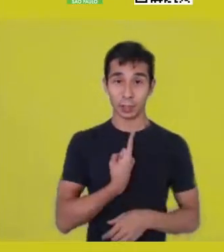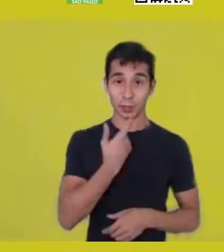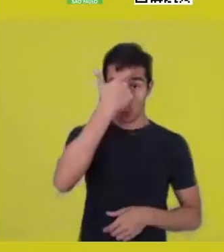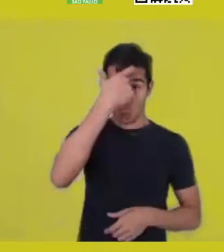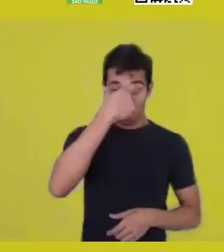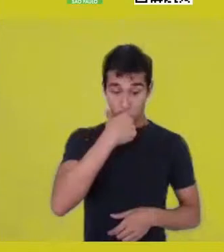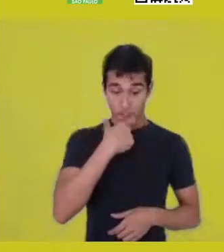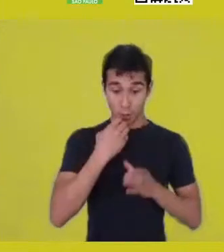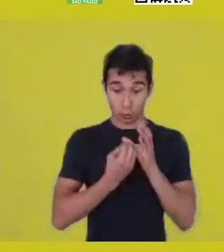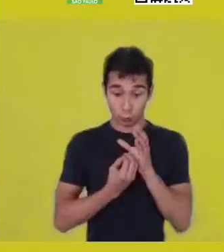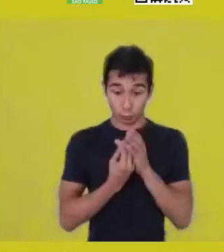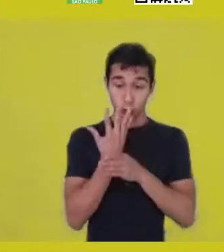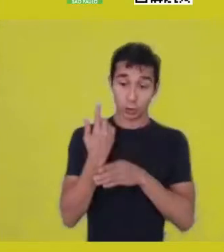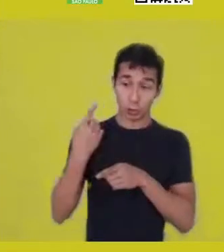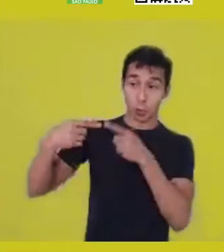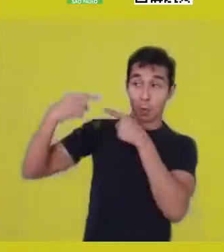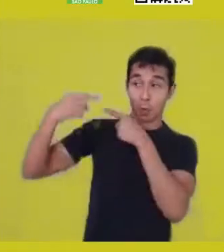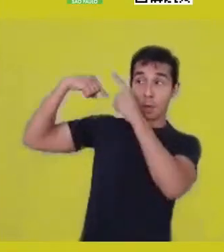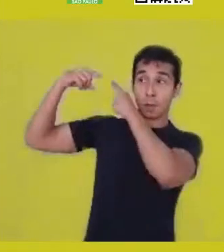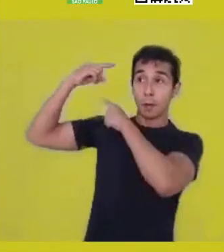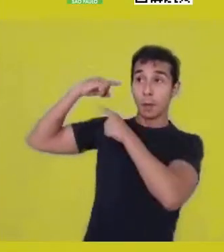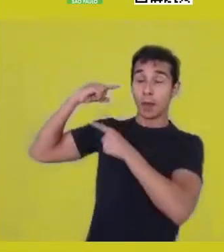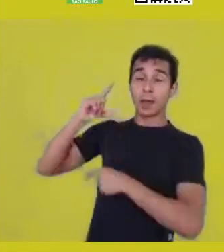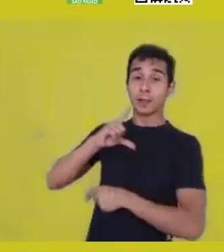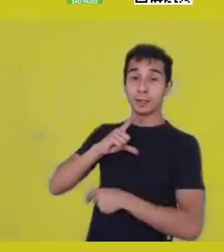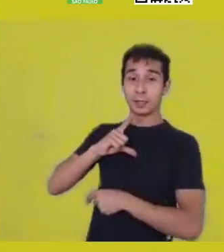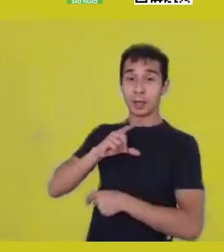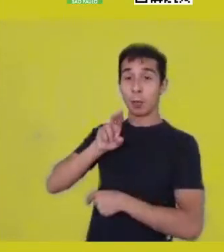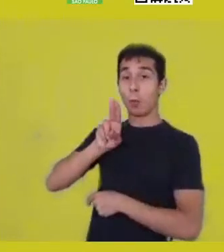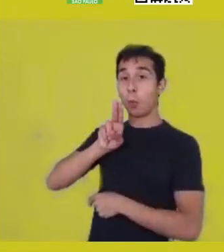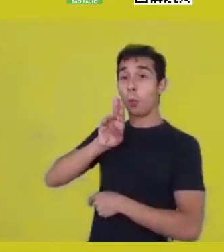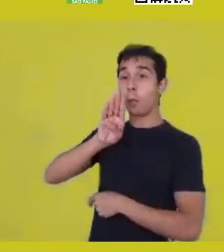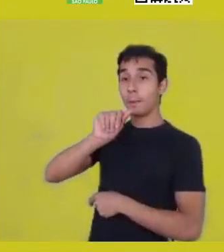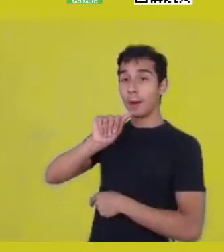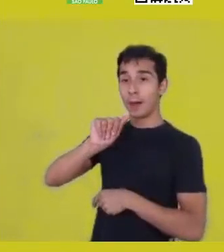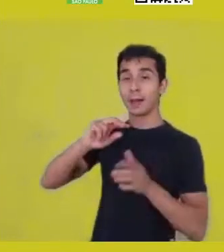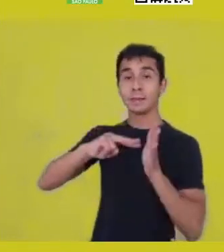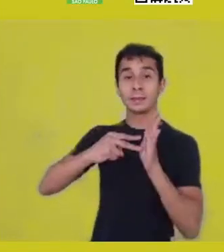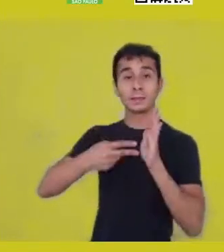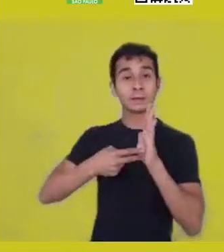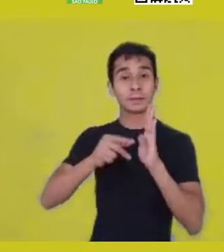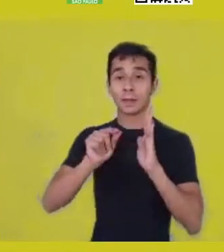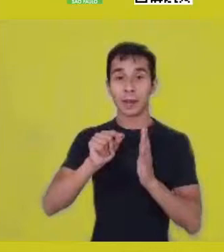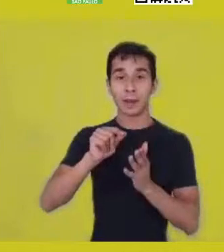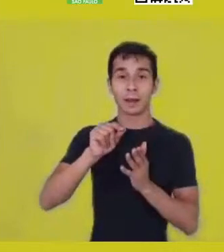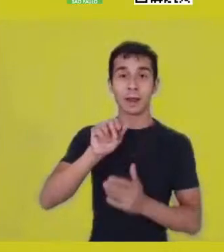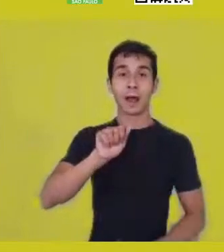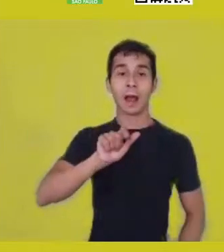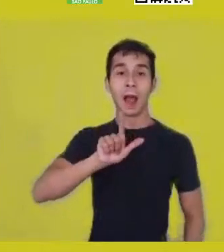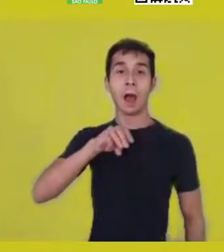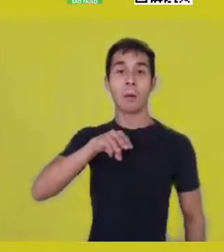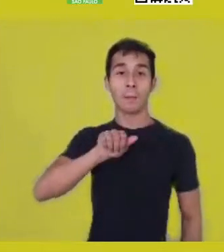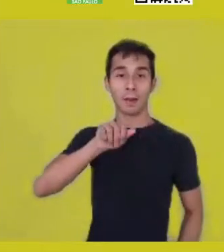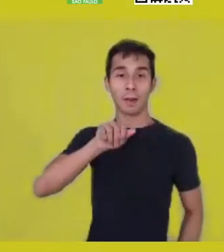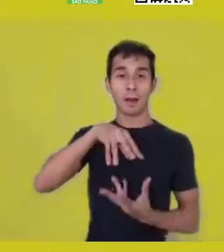is ba, known as the soul. The hieroglyph which represents ba